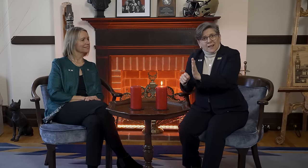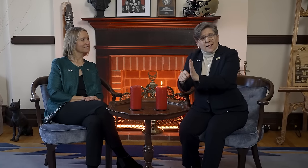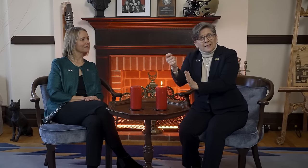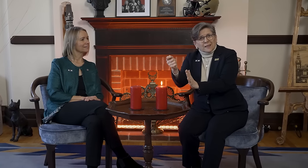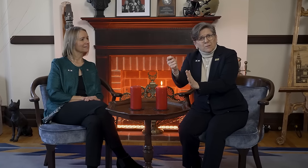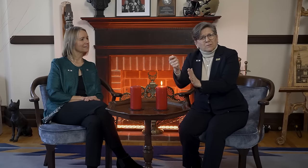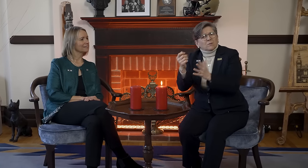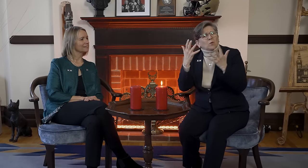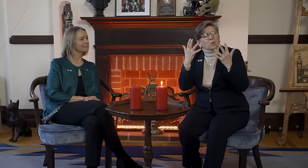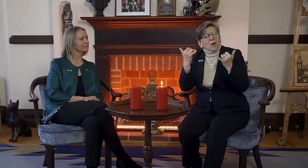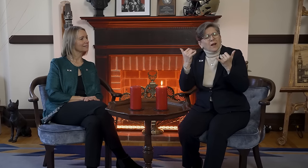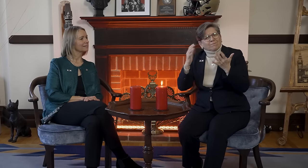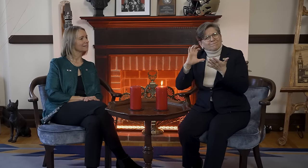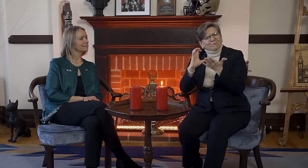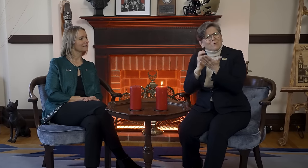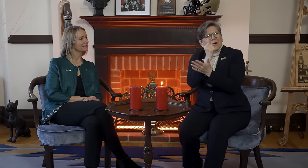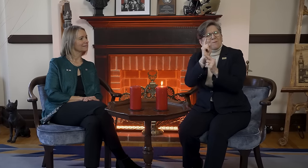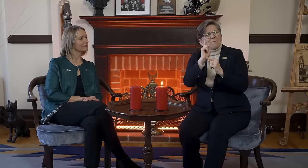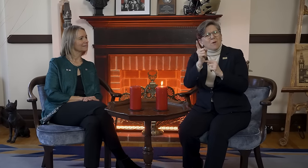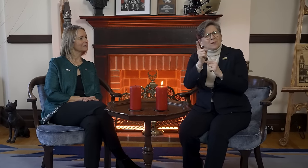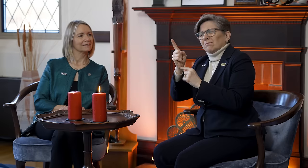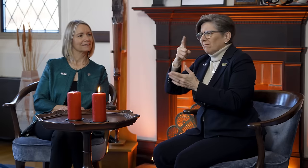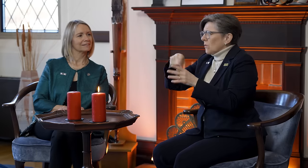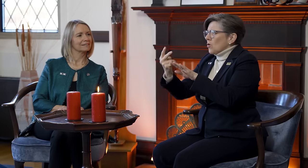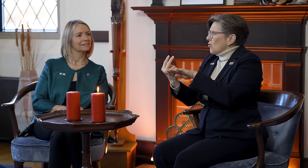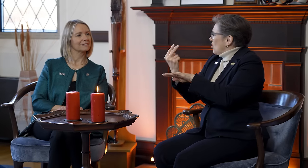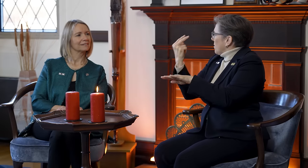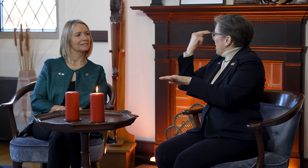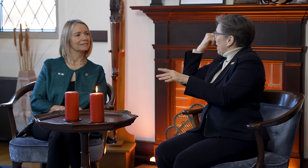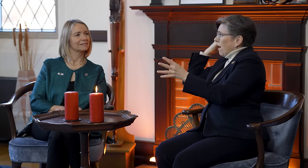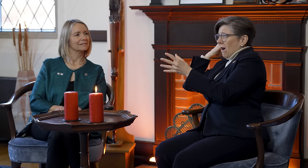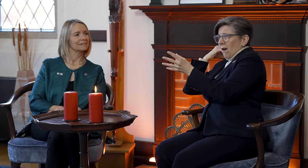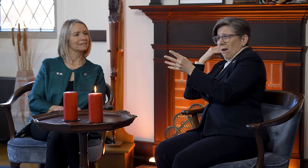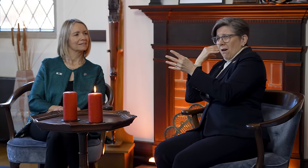As I light this candle, Let's take a moment to look back on all of the important work